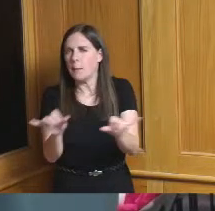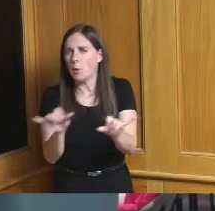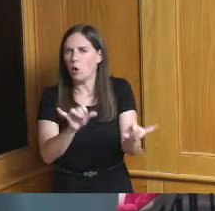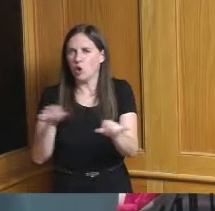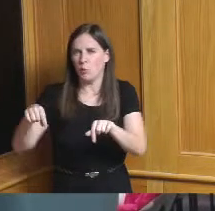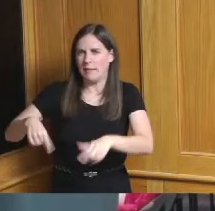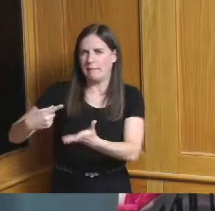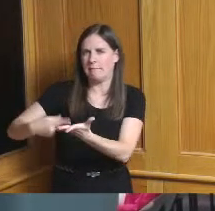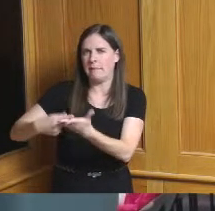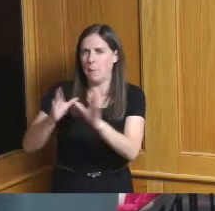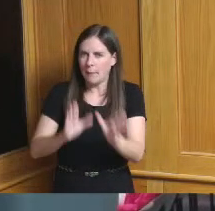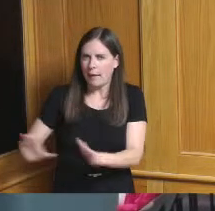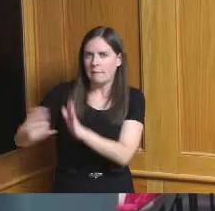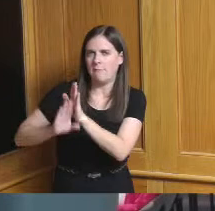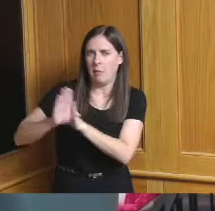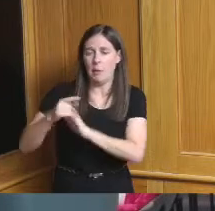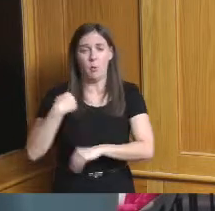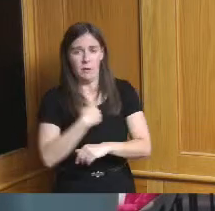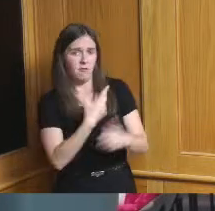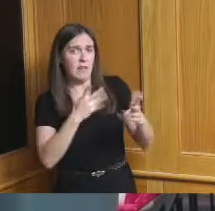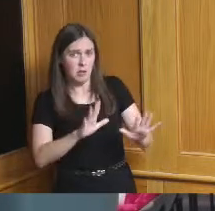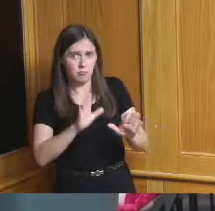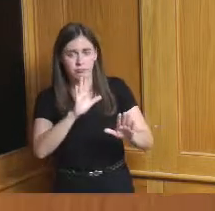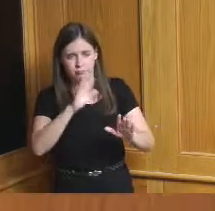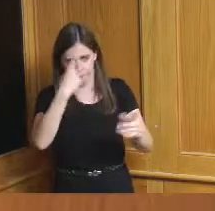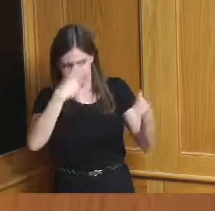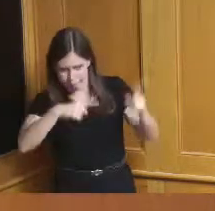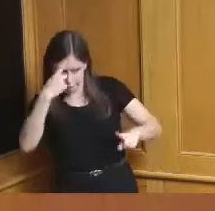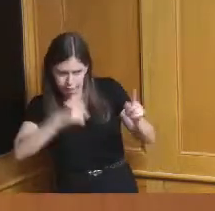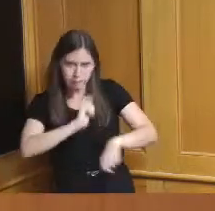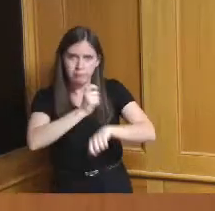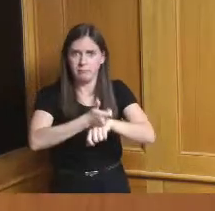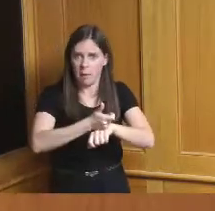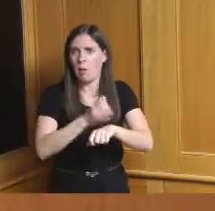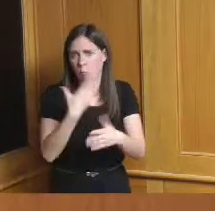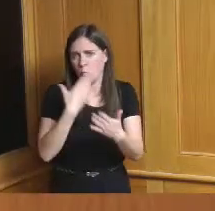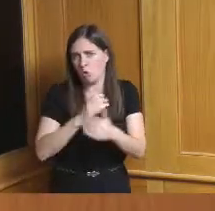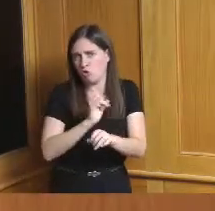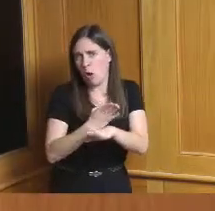the ones that organized it and did a great job with it and so we collected the jurisdictions